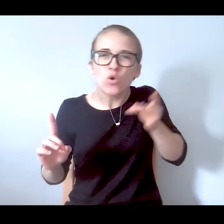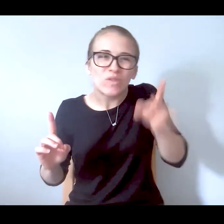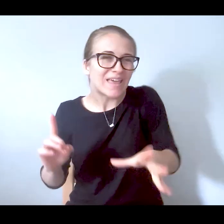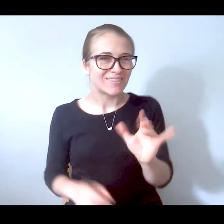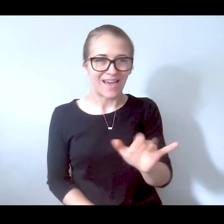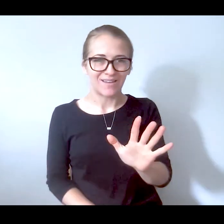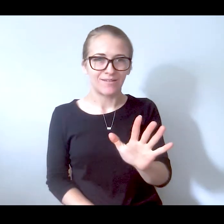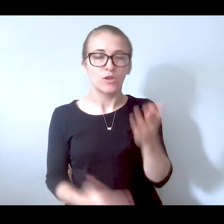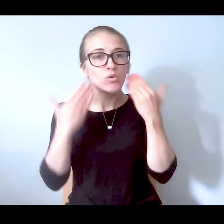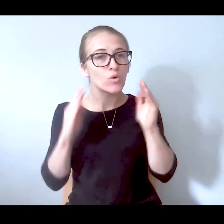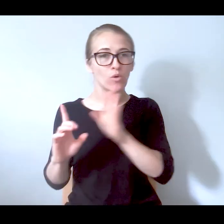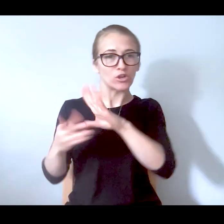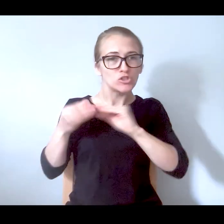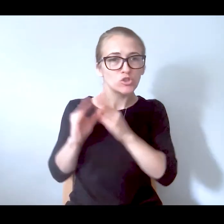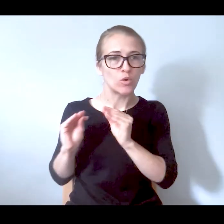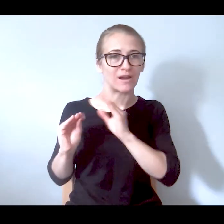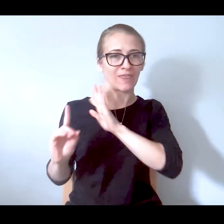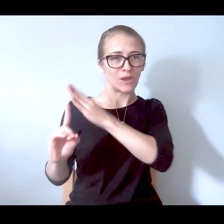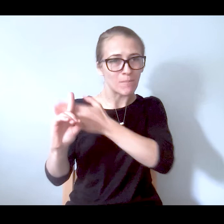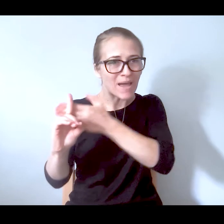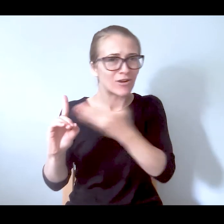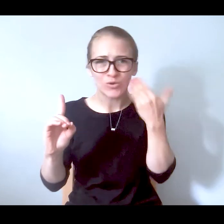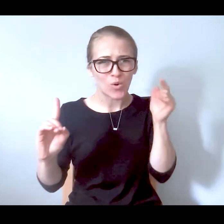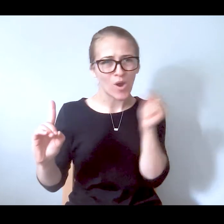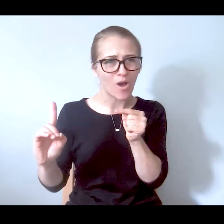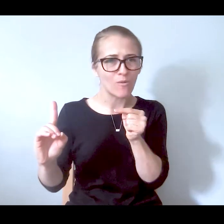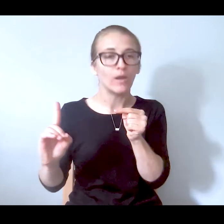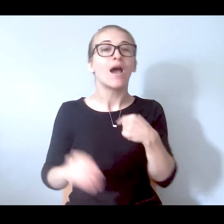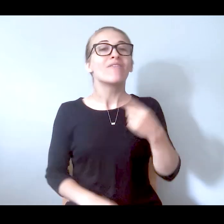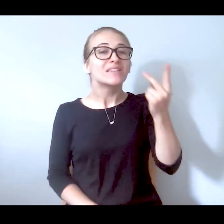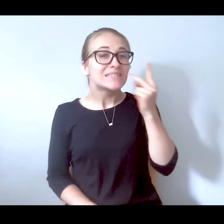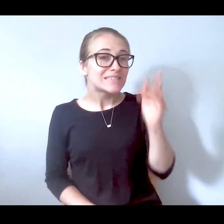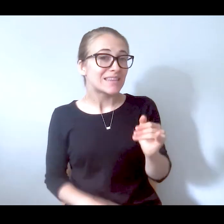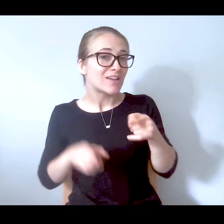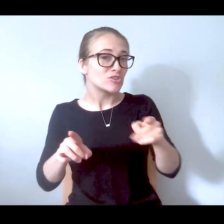someone's going through. So I've seen that many times when my son goes into a crisis and it's off